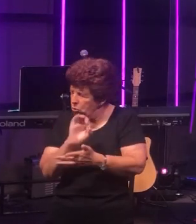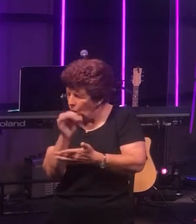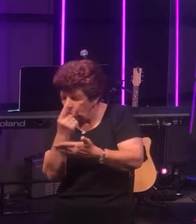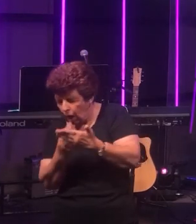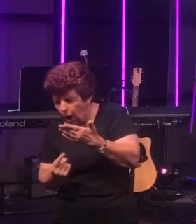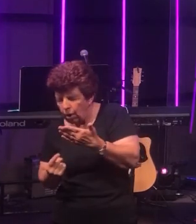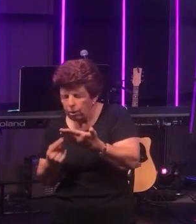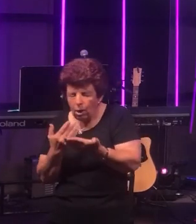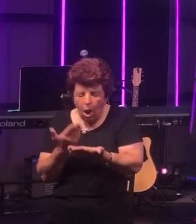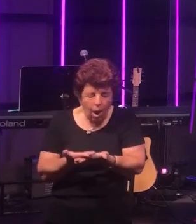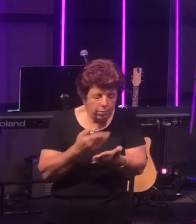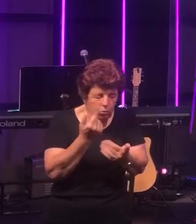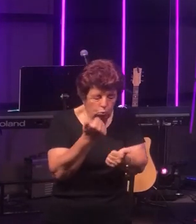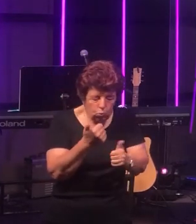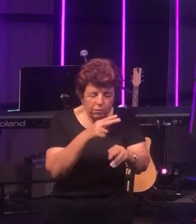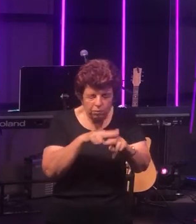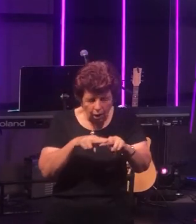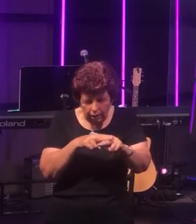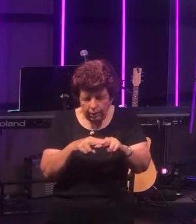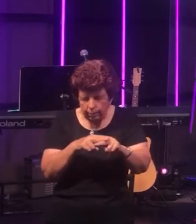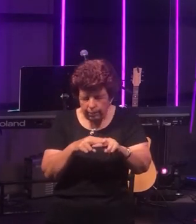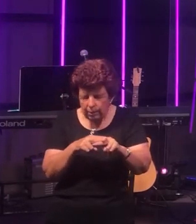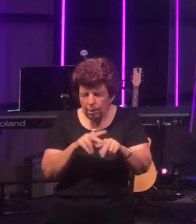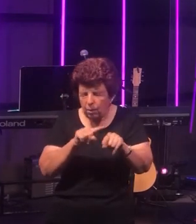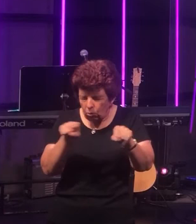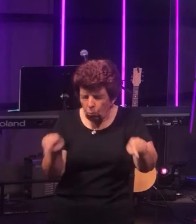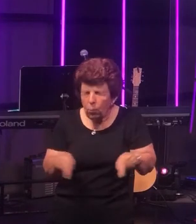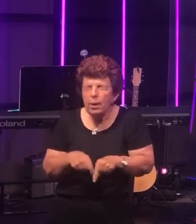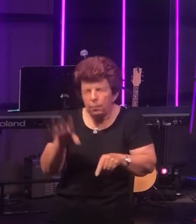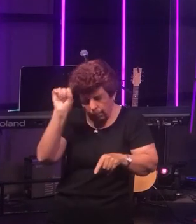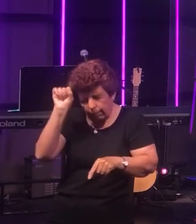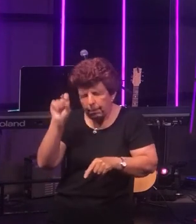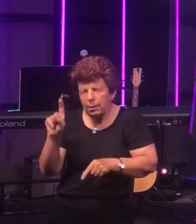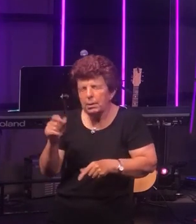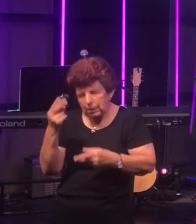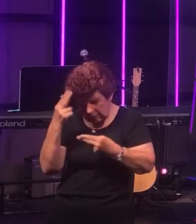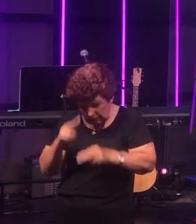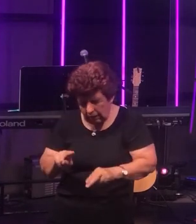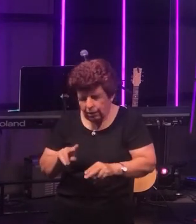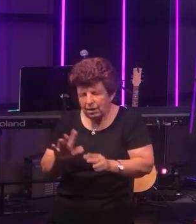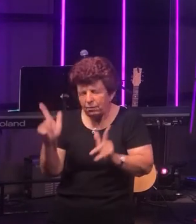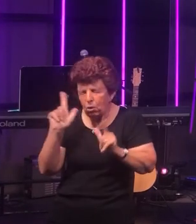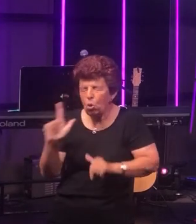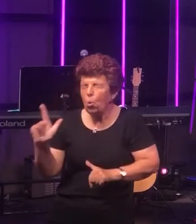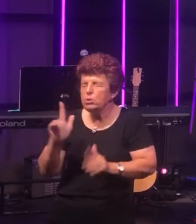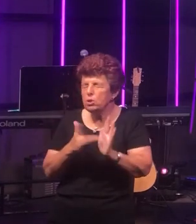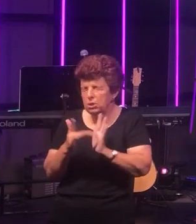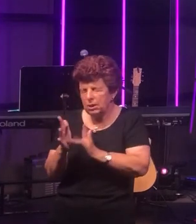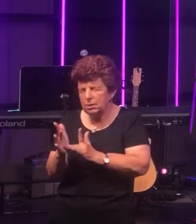on Good Friday that we remember the death of our Lord Jesus. But the Lord